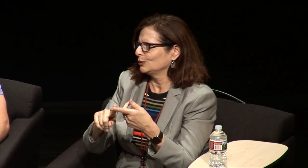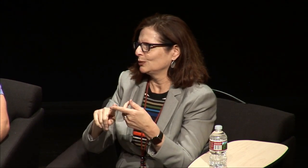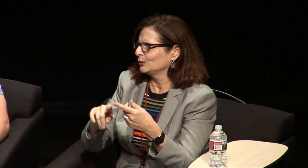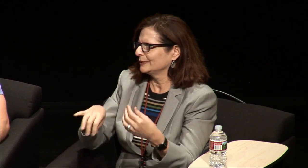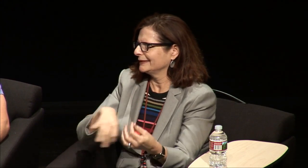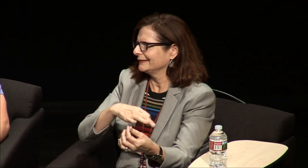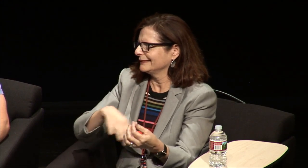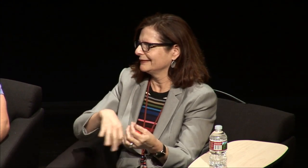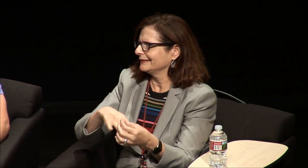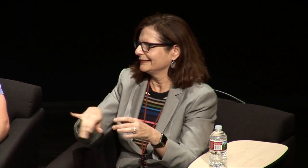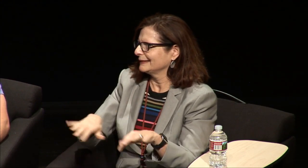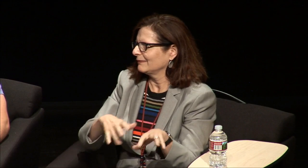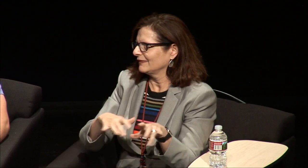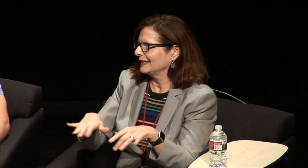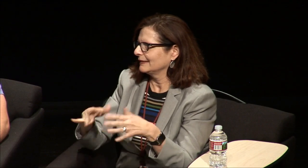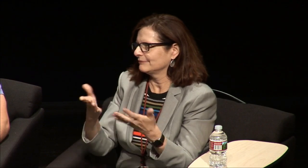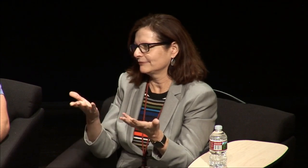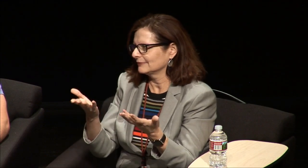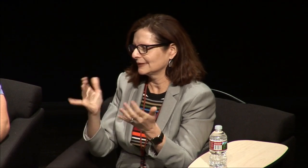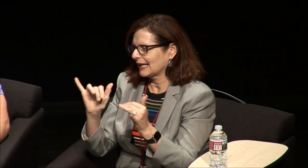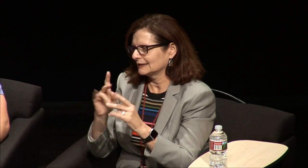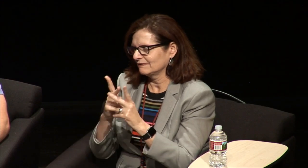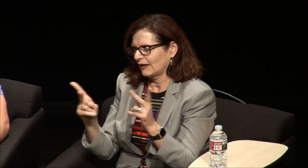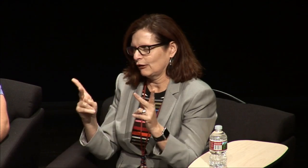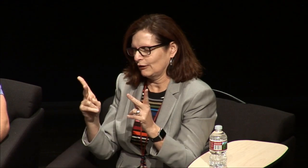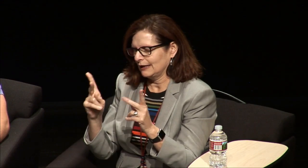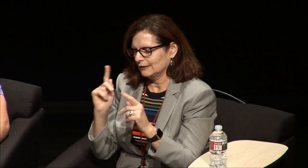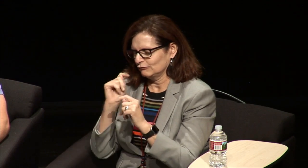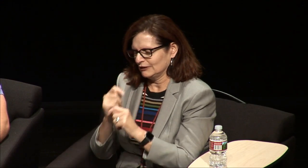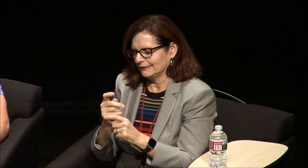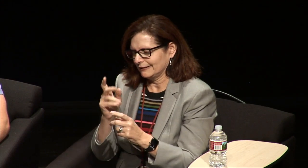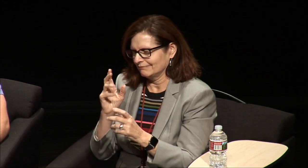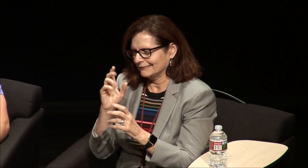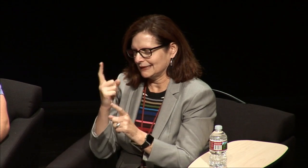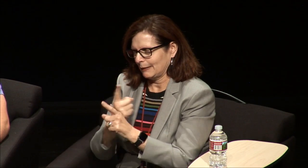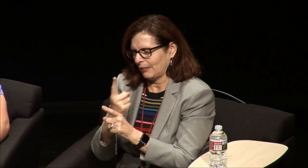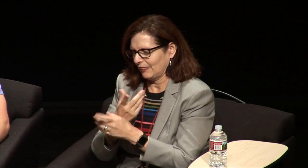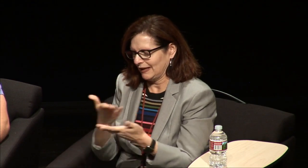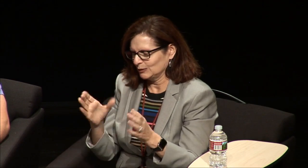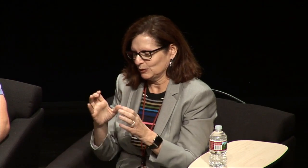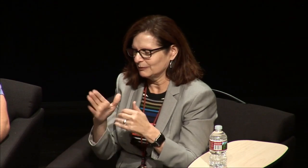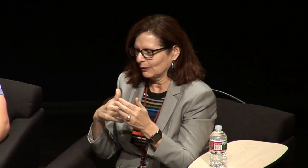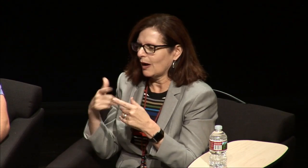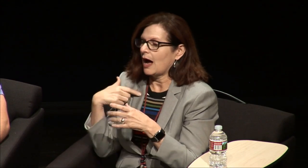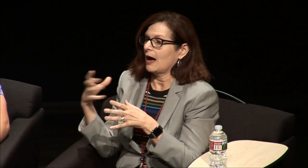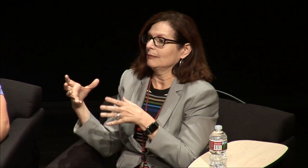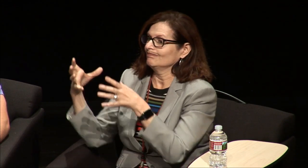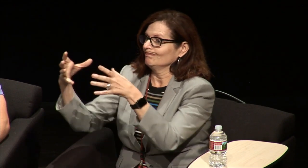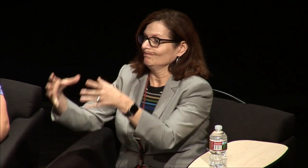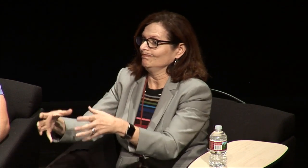deaf students to the symphony but you know it's a typical thing that happened